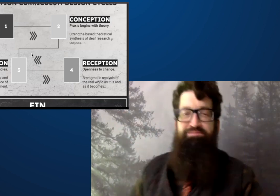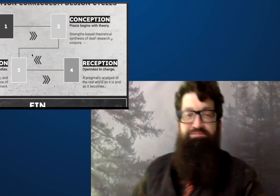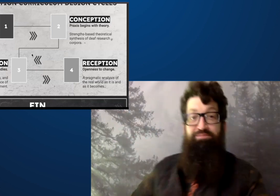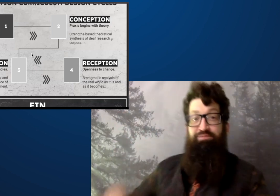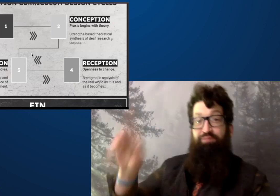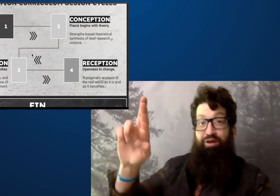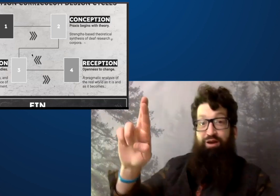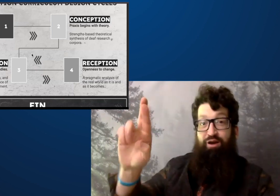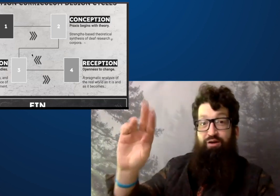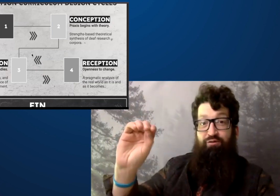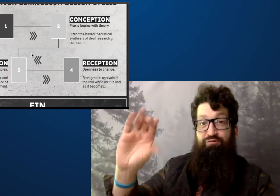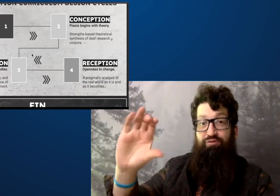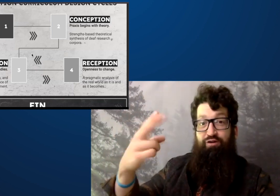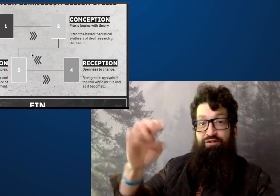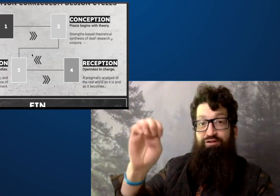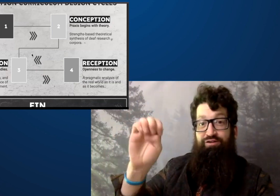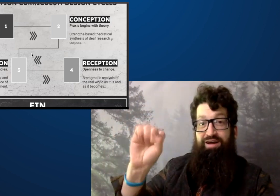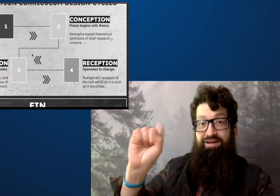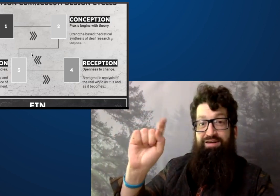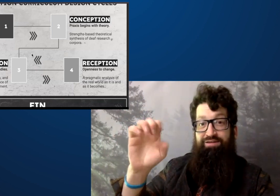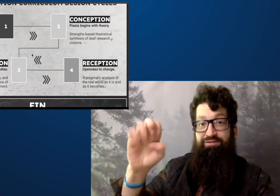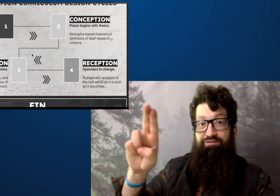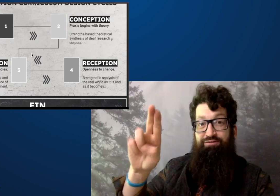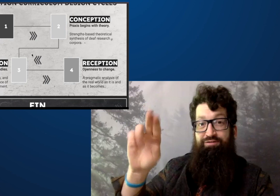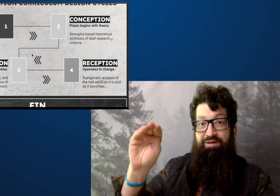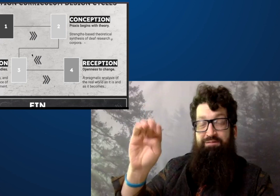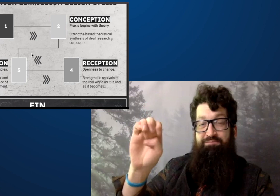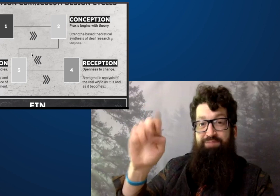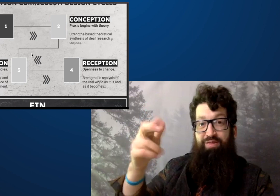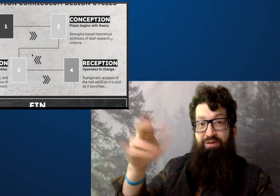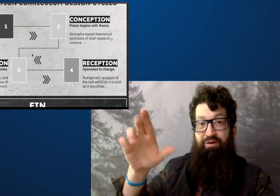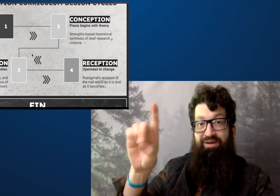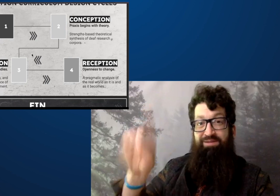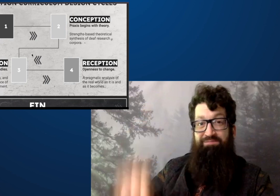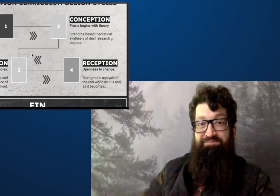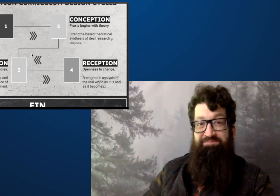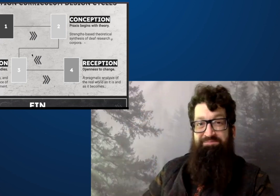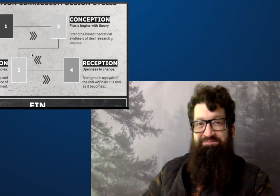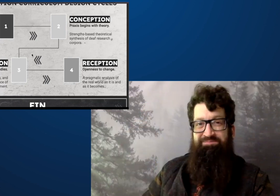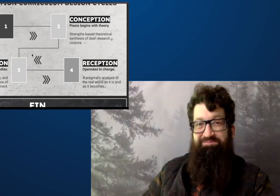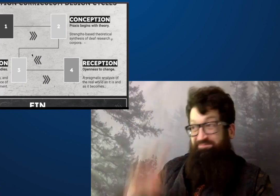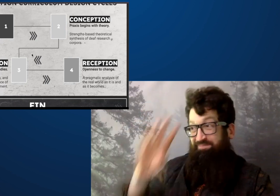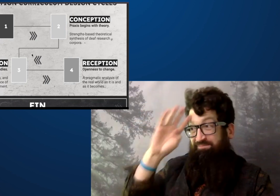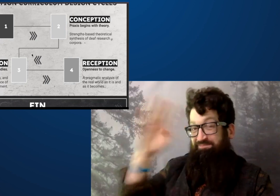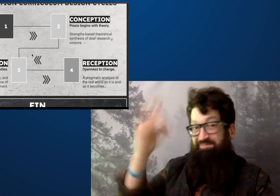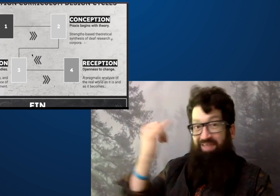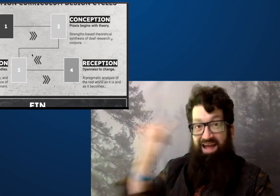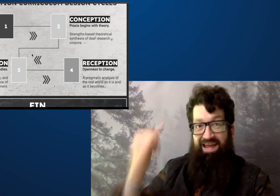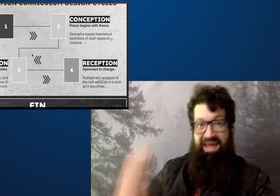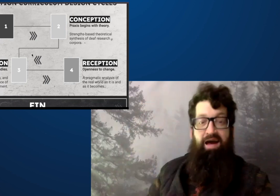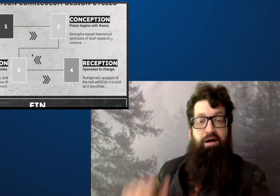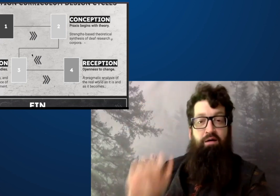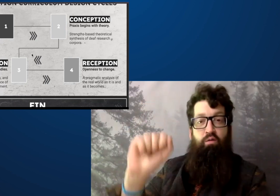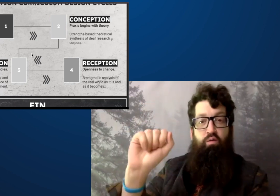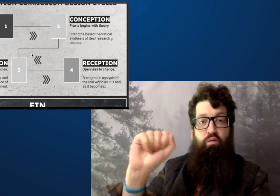A good example is Rochester, the Rochester method,